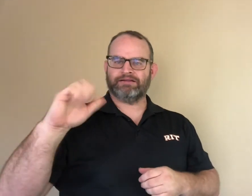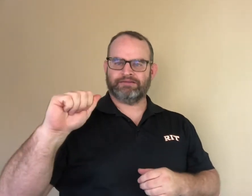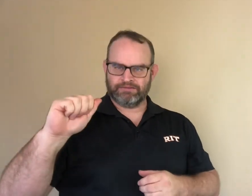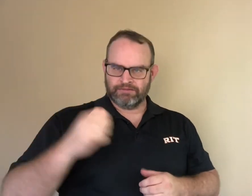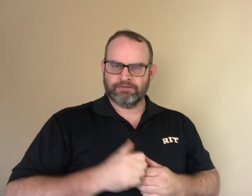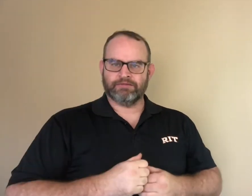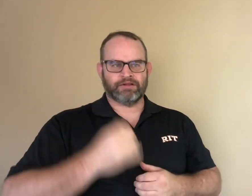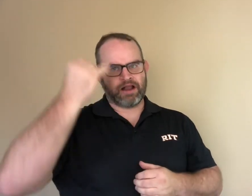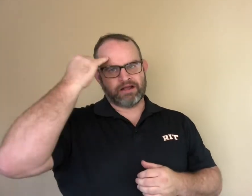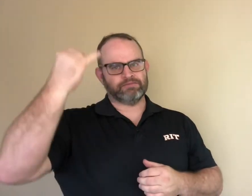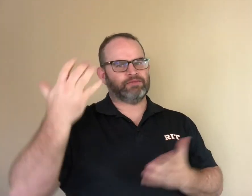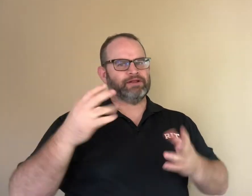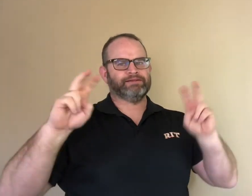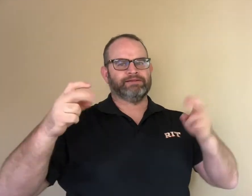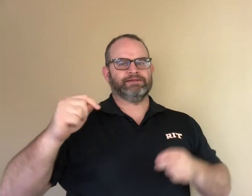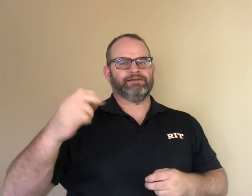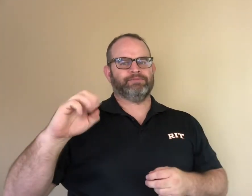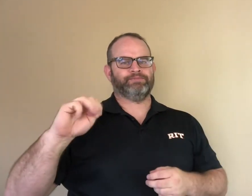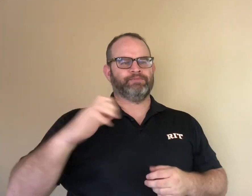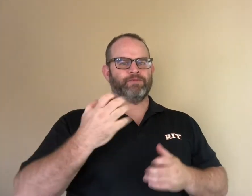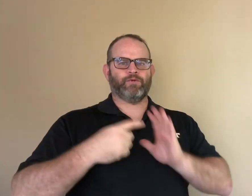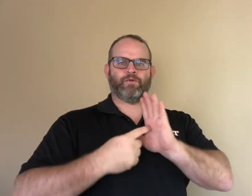We also talked about character development.